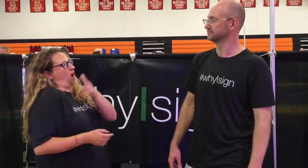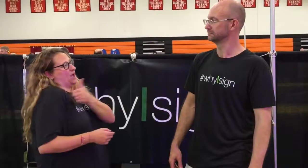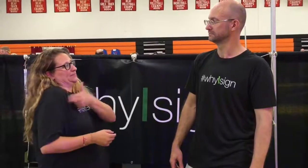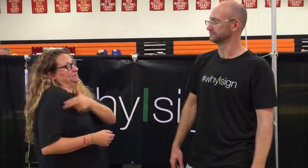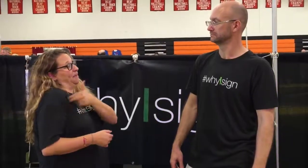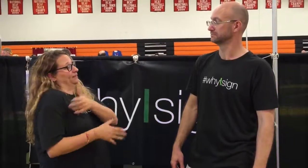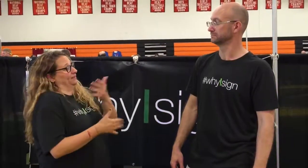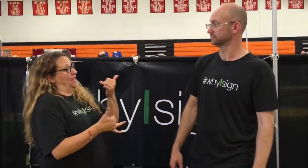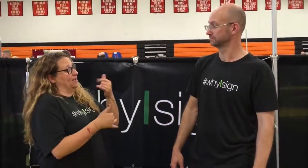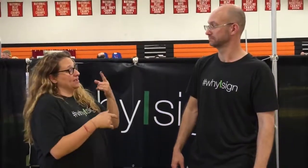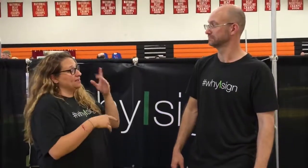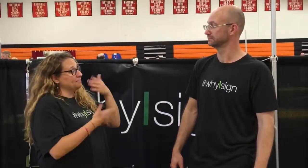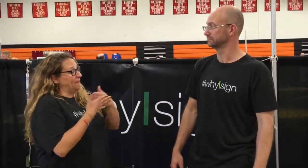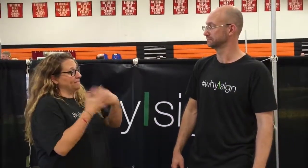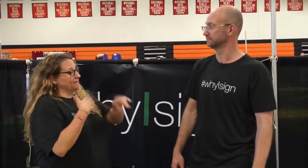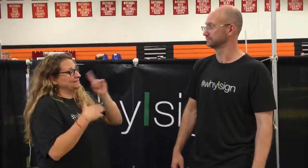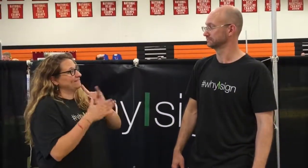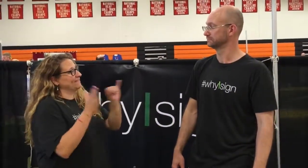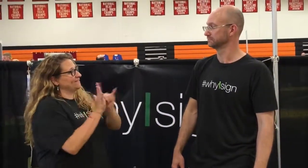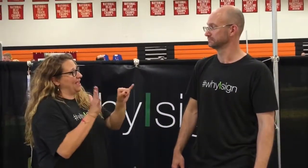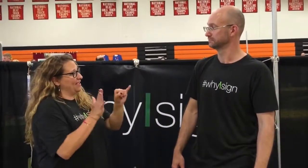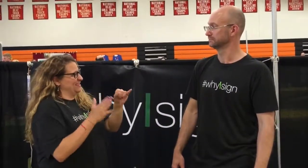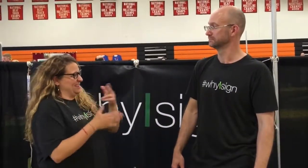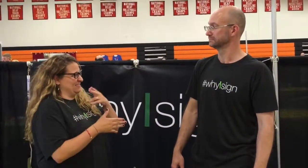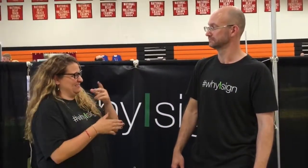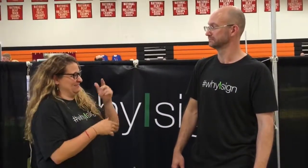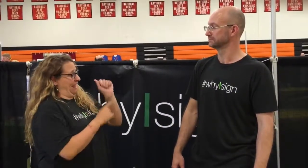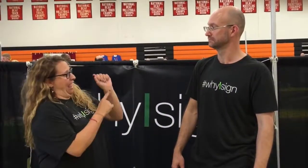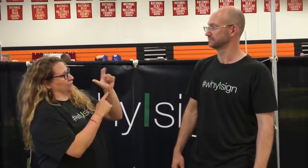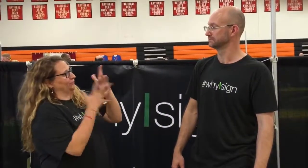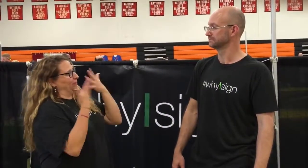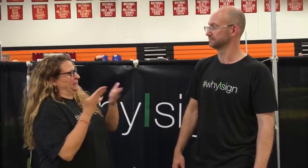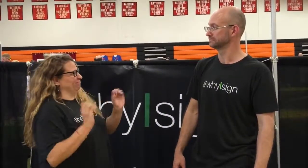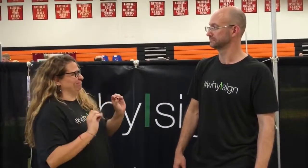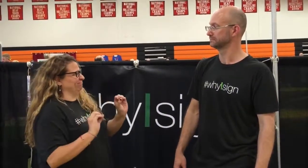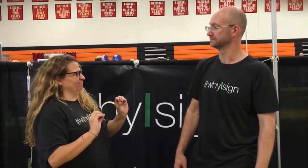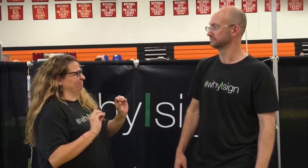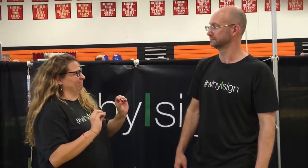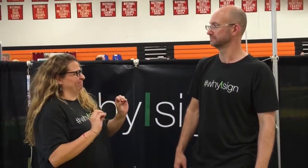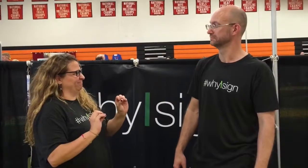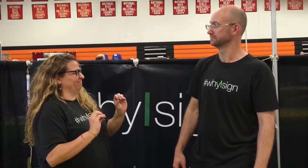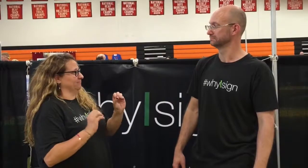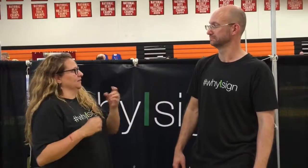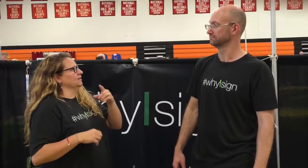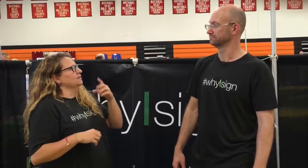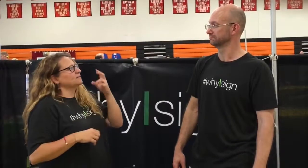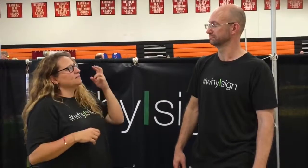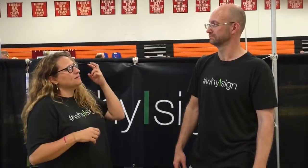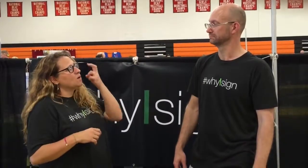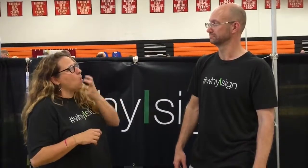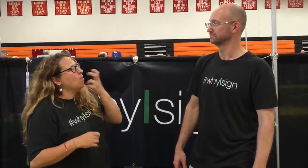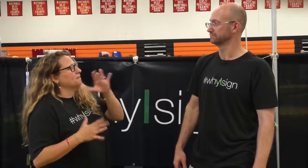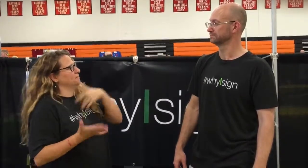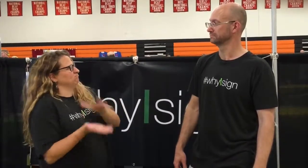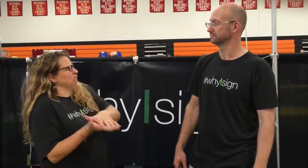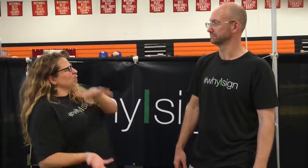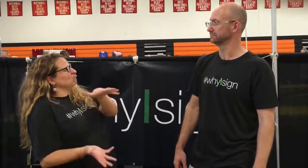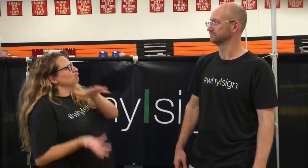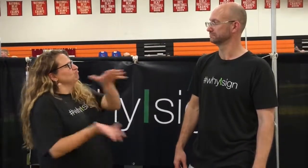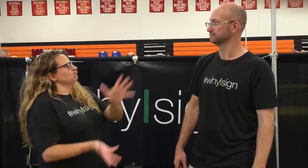As of right now at hospitals, when babies are born and identified as deaf, there is no explanation or advice about ASL. As for the oral method, speech and hearing, the resources are plenty and sophisticated.